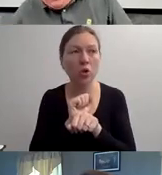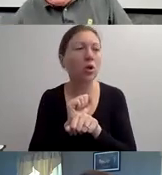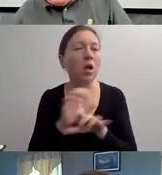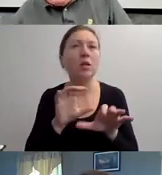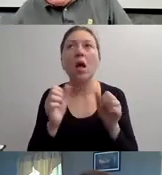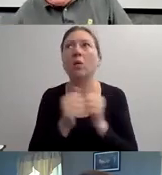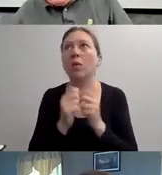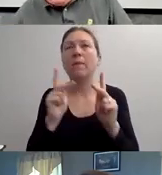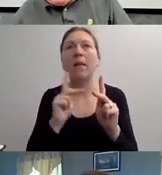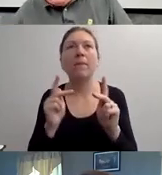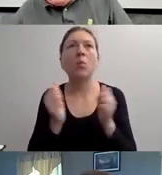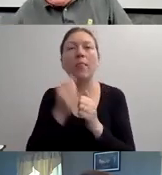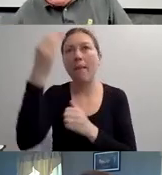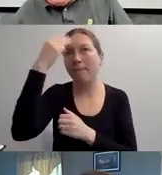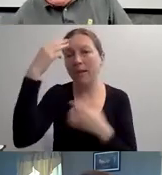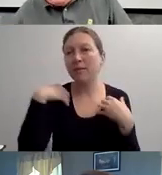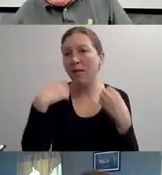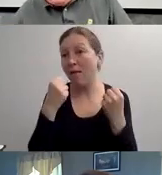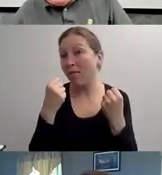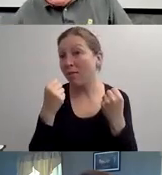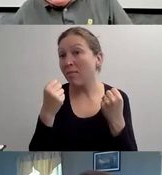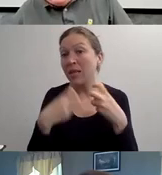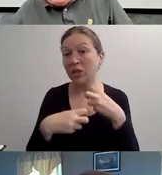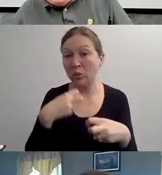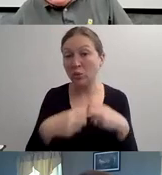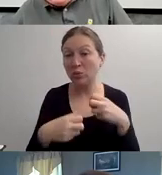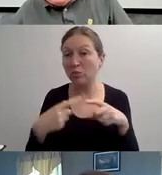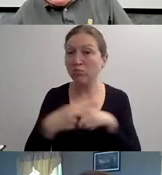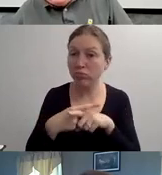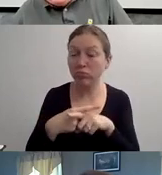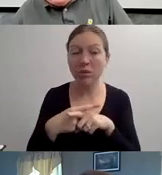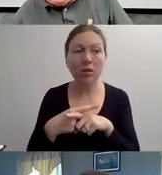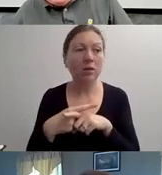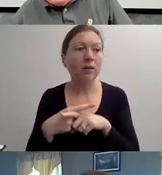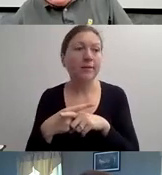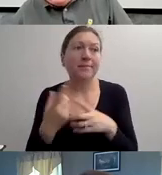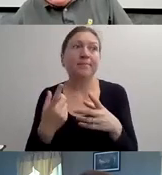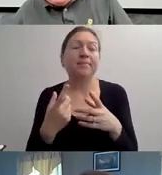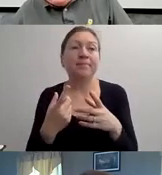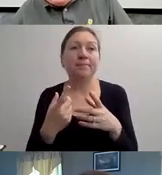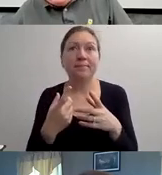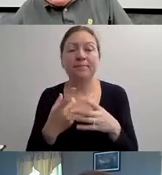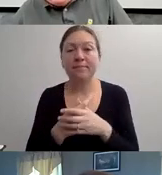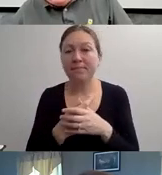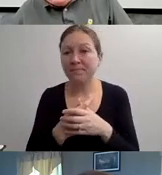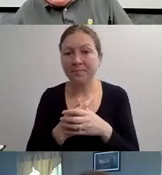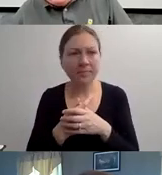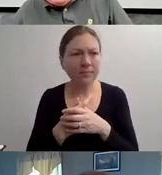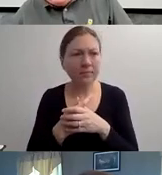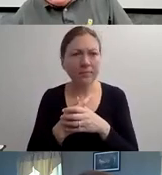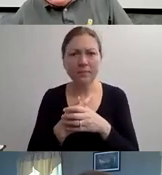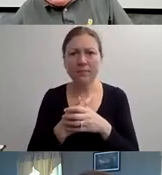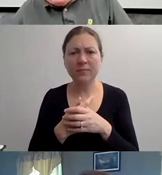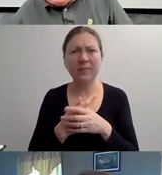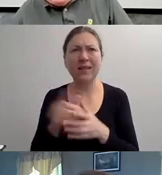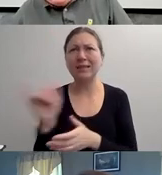OR YOU GIVE THEM CHARACTERISTICS AND MAKE THEM COLORFUL CHARACTERS.